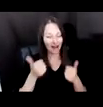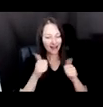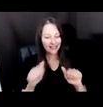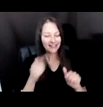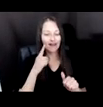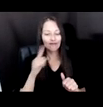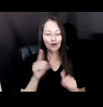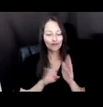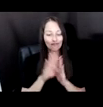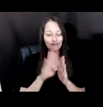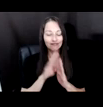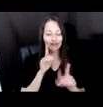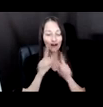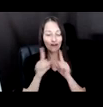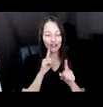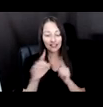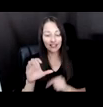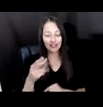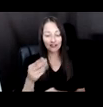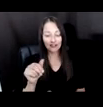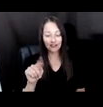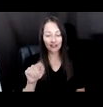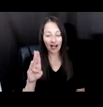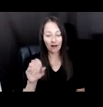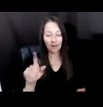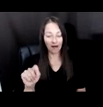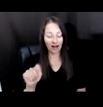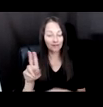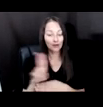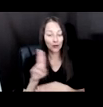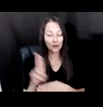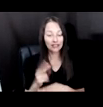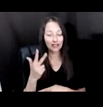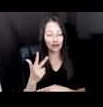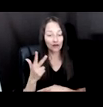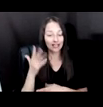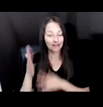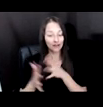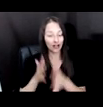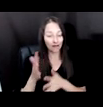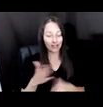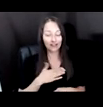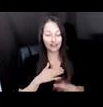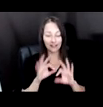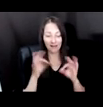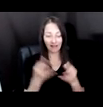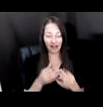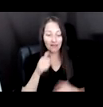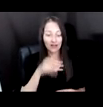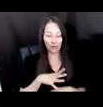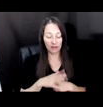GENERATIONS OF WOMEN FROM MY FAMILY. THE DATA THAT INFORMS N2 ARE ORAL HISTORIES BETWEEN US.